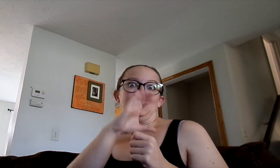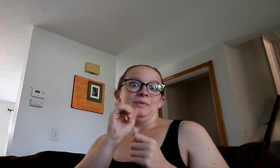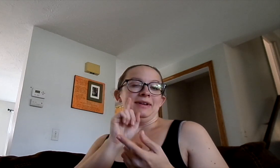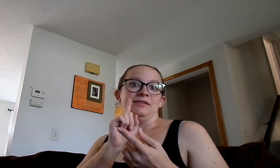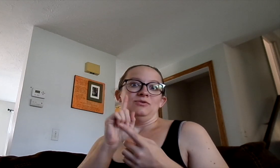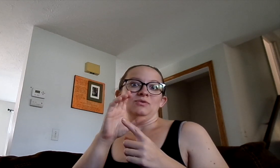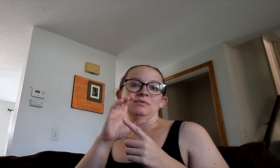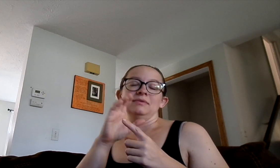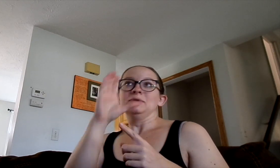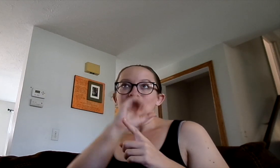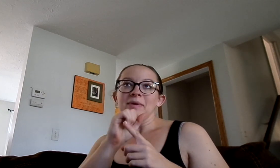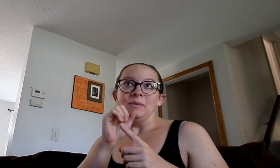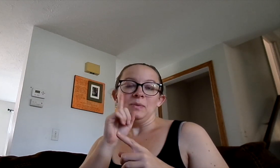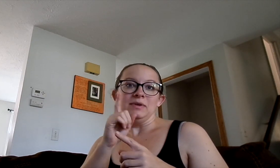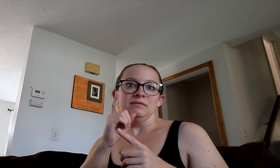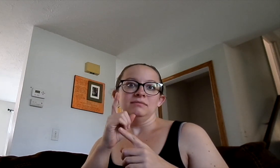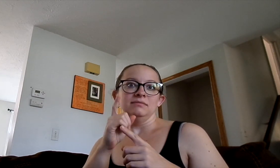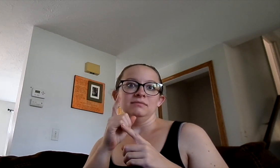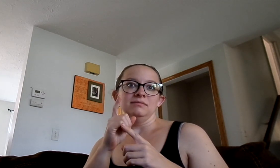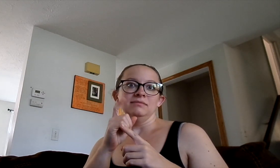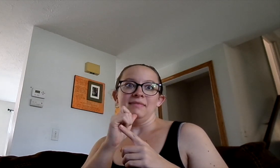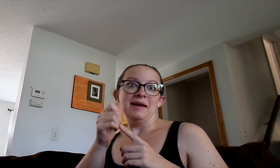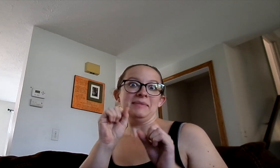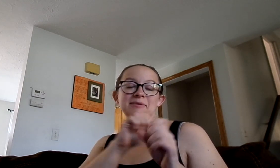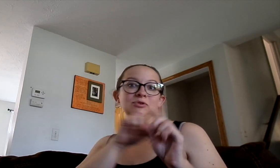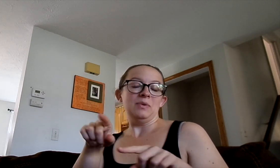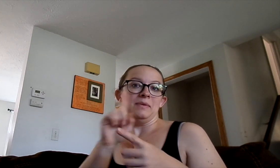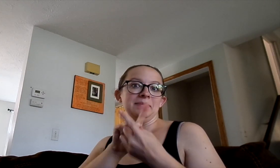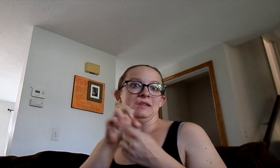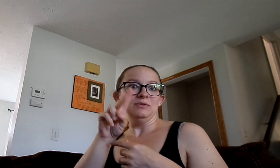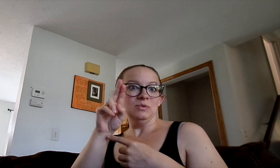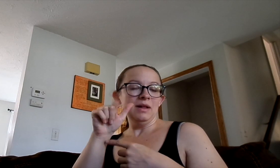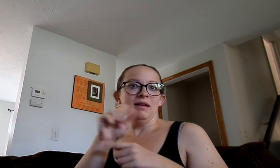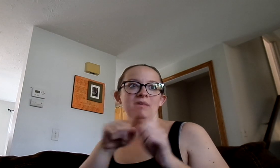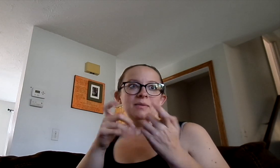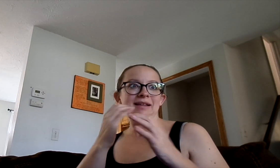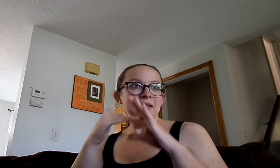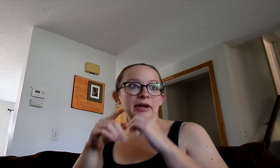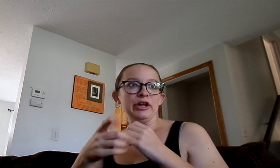I assuming... we're not gonna be able to go and meet with the doula.